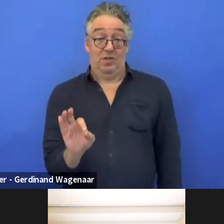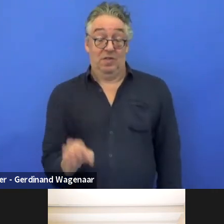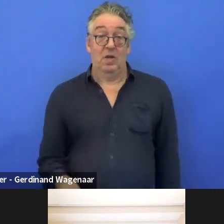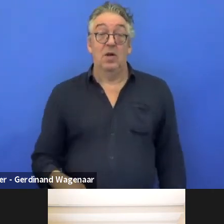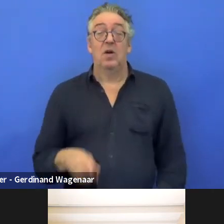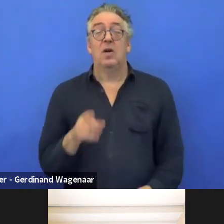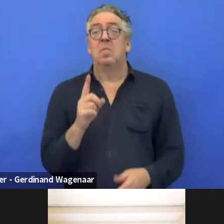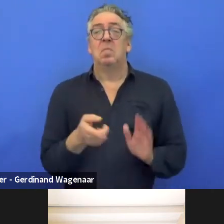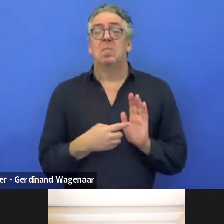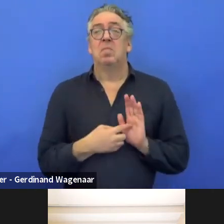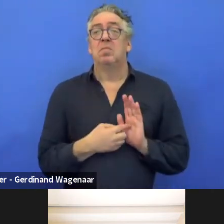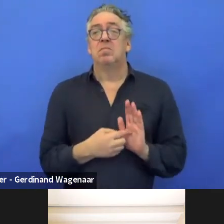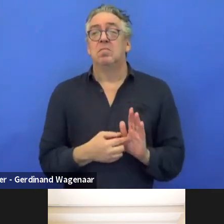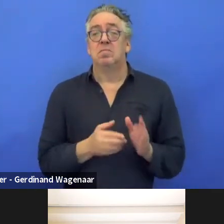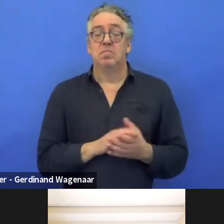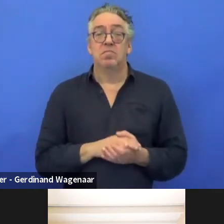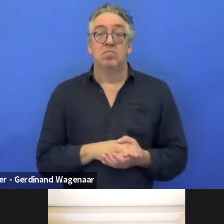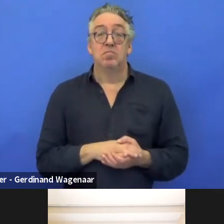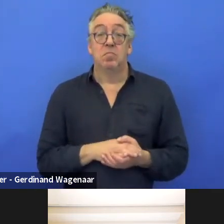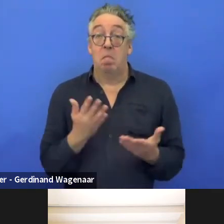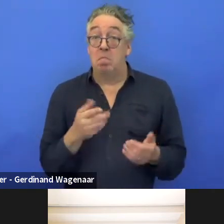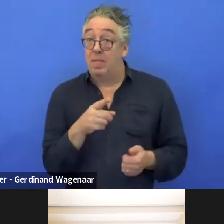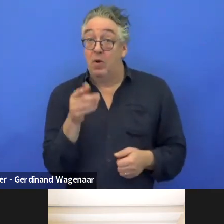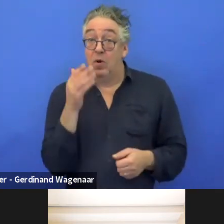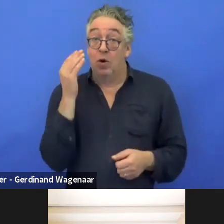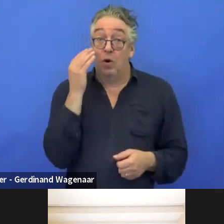I don't know if you know, but Greece is a country